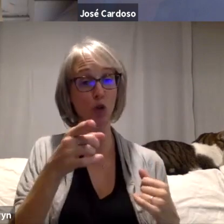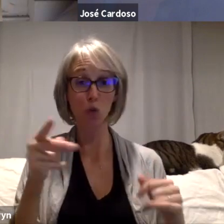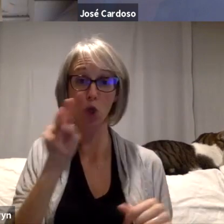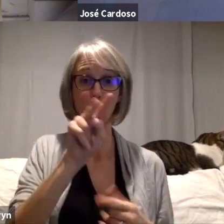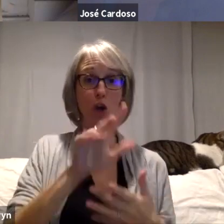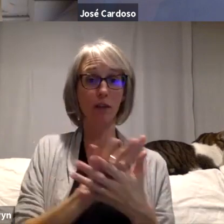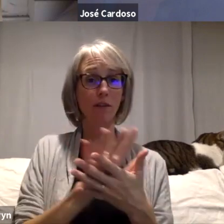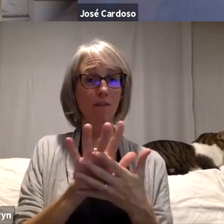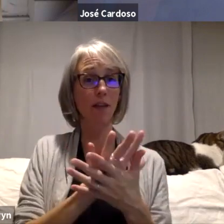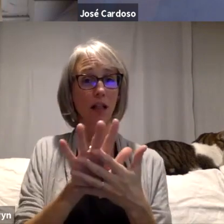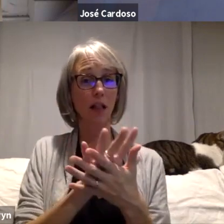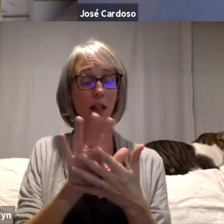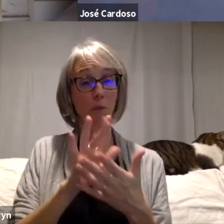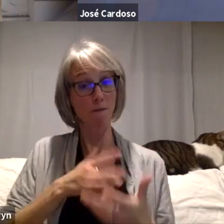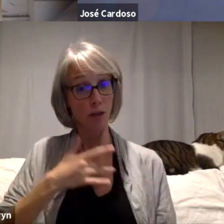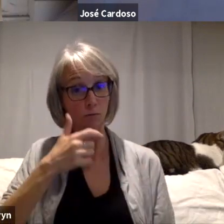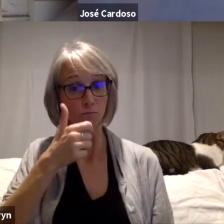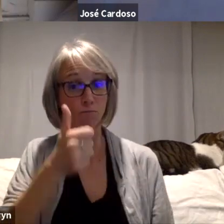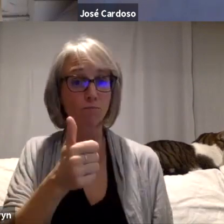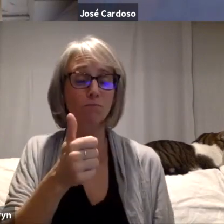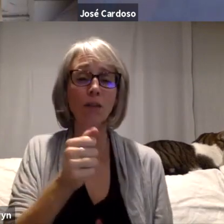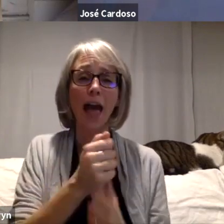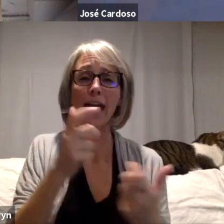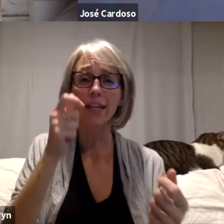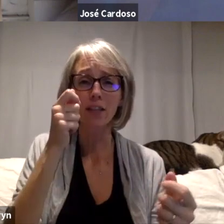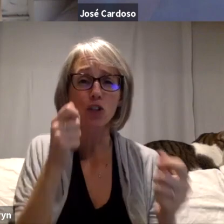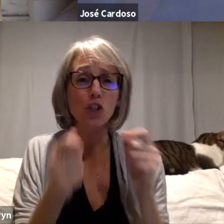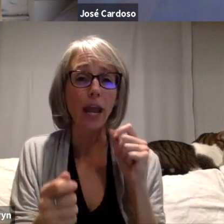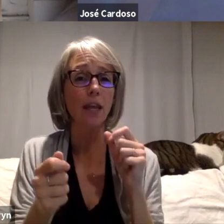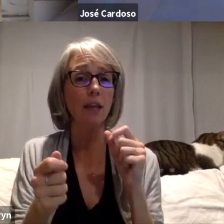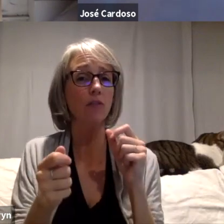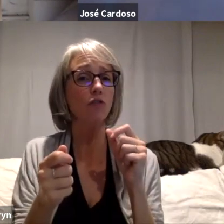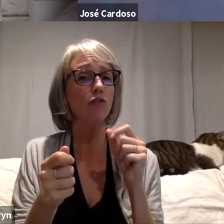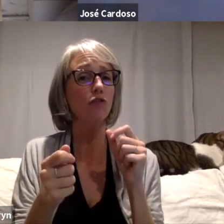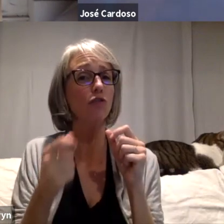anything changed for you in terms of your relationships to the film? Yeah.